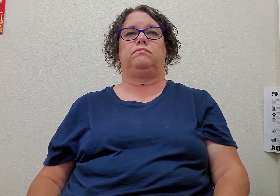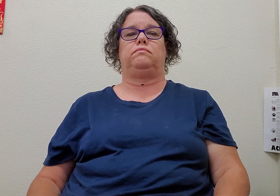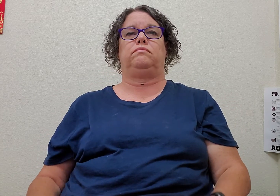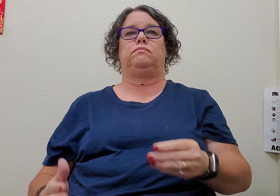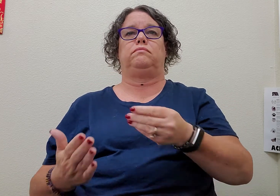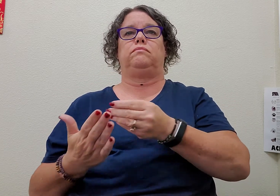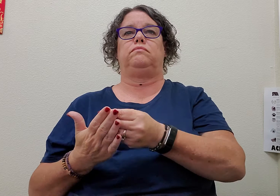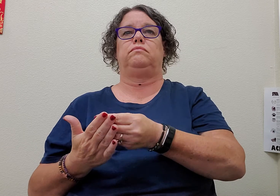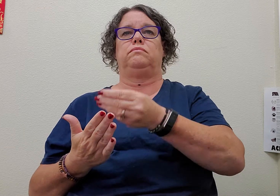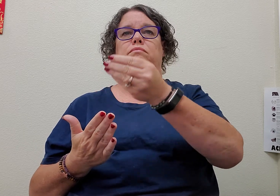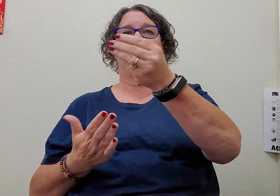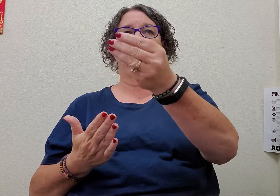to-buy